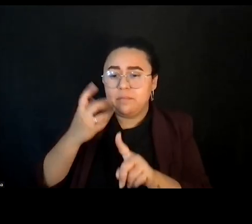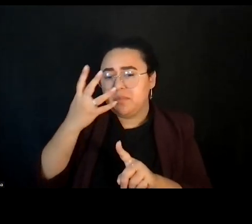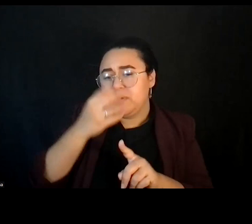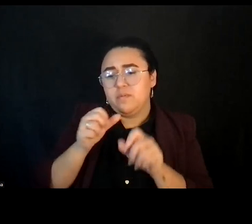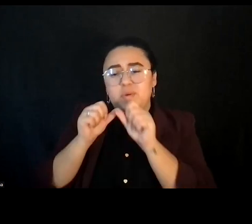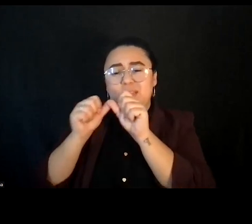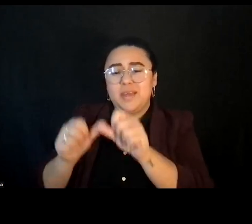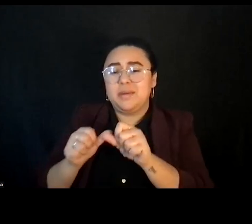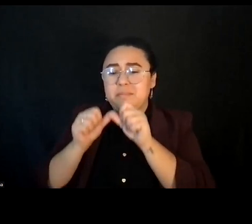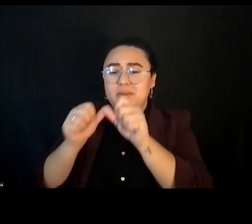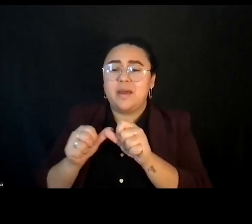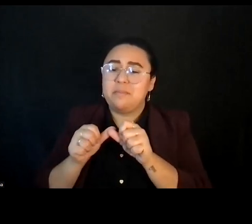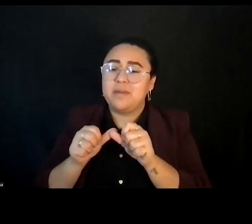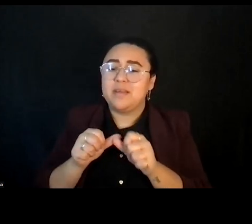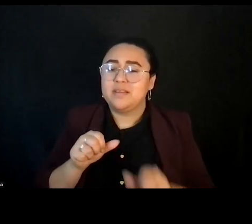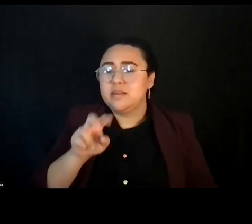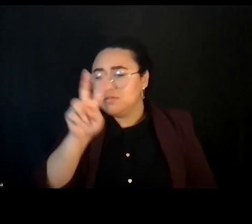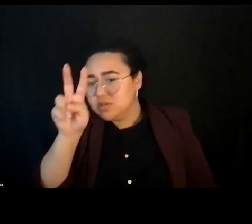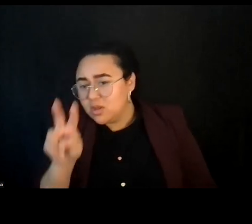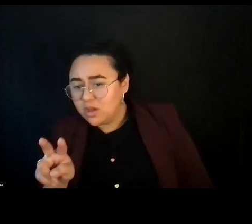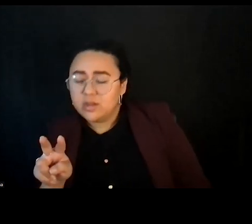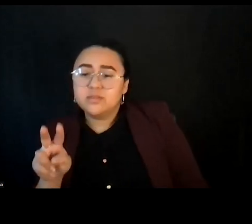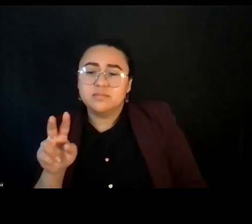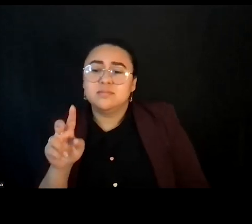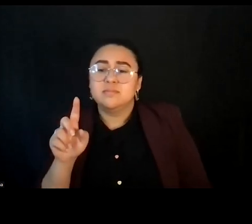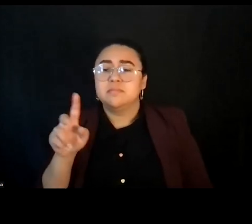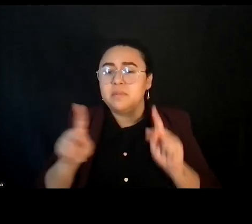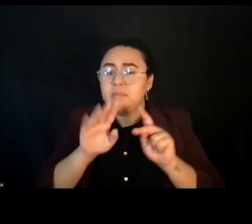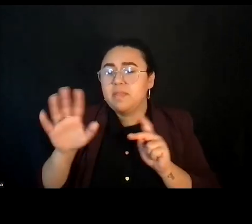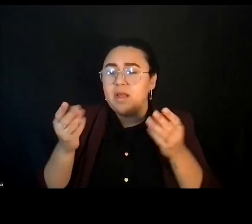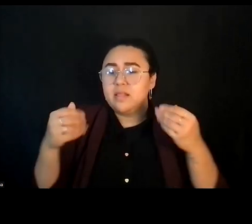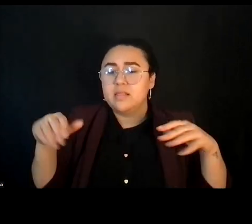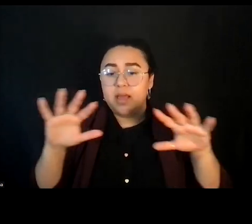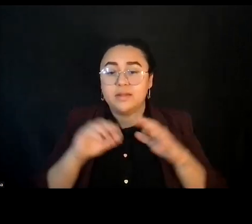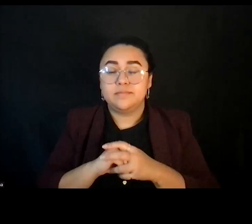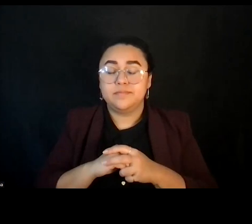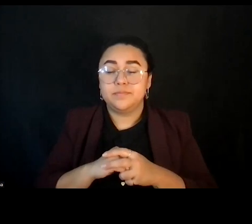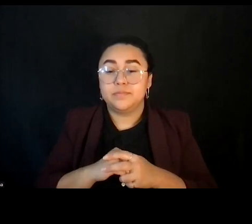Thank you. And take a second to look for folks are then as you do that use imagining that we're all